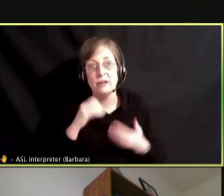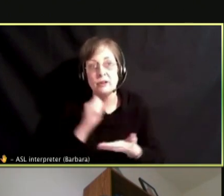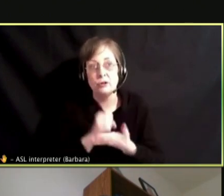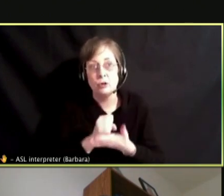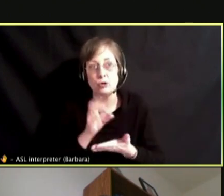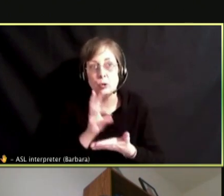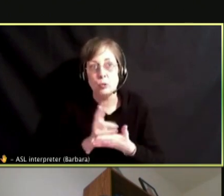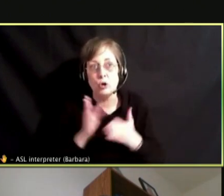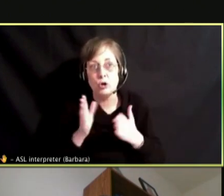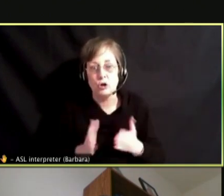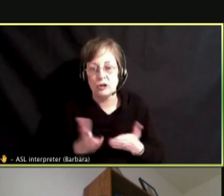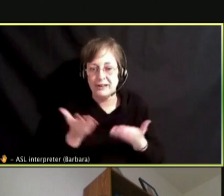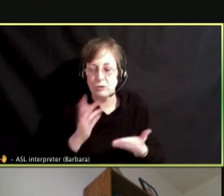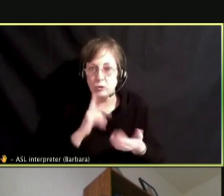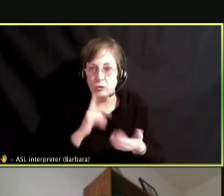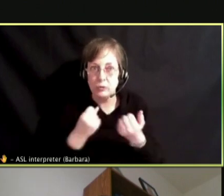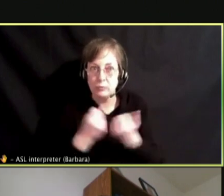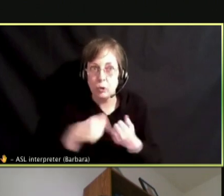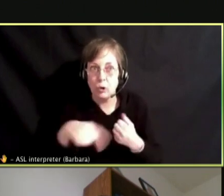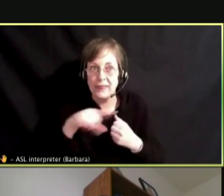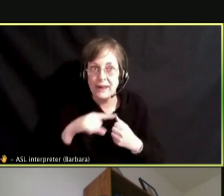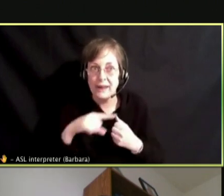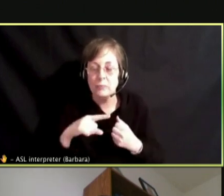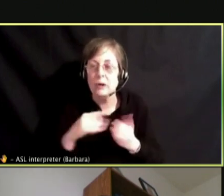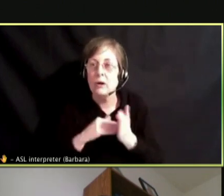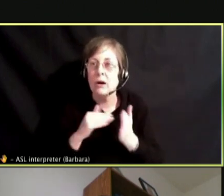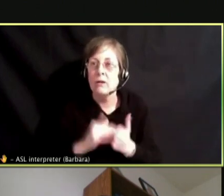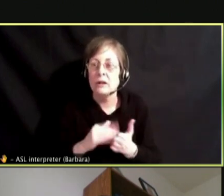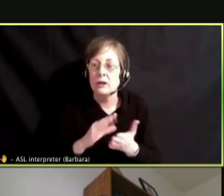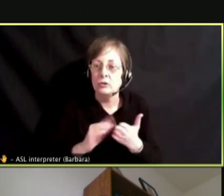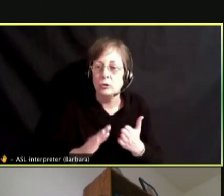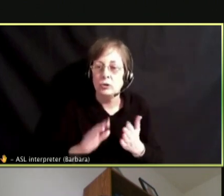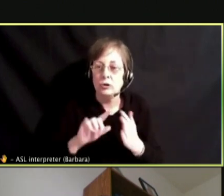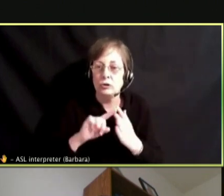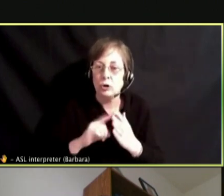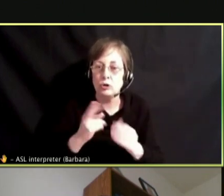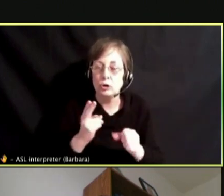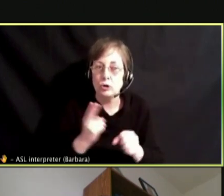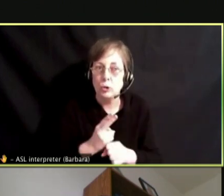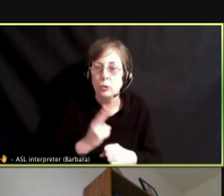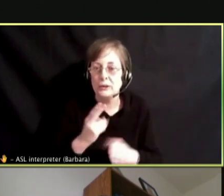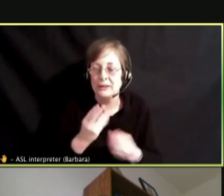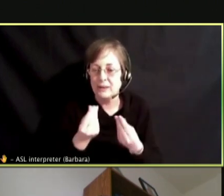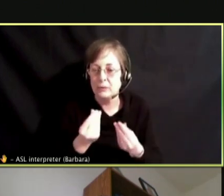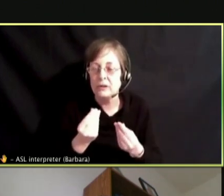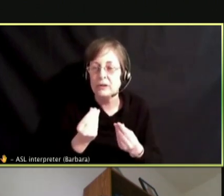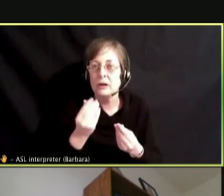BECAUSE A LOT OF TIMES STUDENTS ARE STARTING TO USE SUBSTANCES BECAUSE THEY ARE USING IT AS A WAY OF COPING.